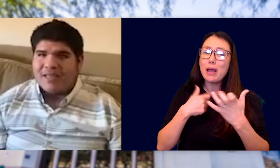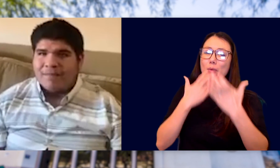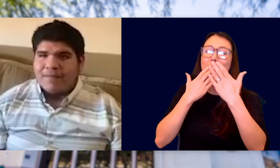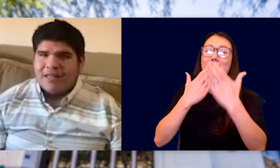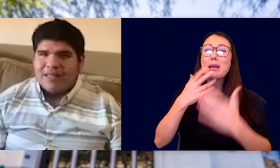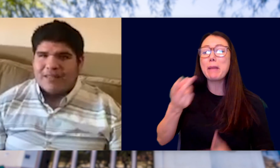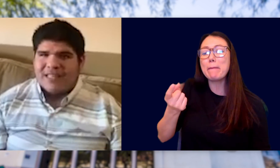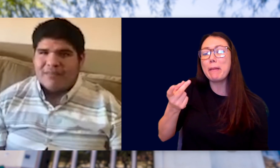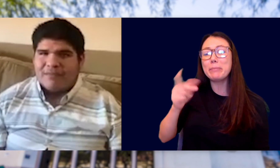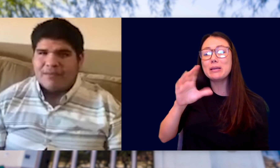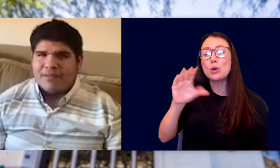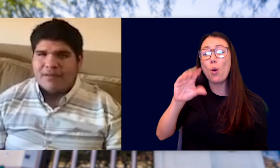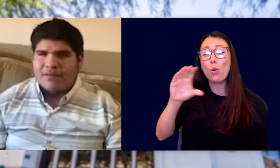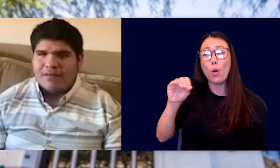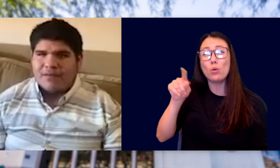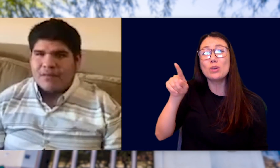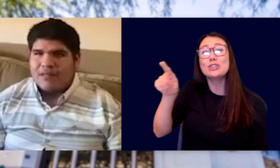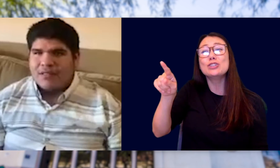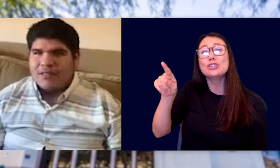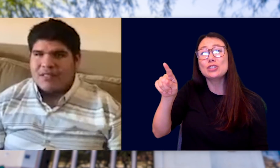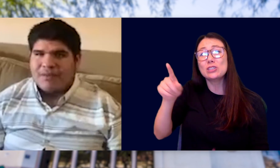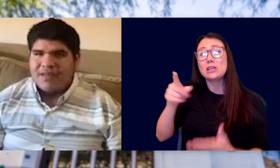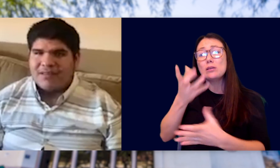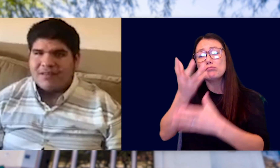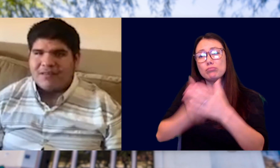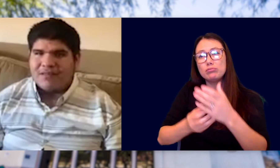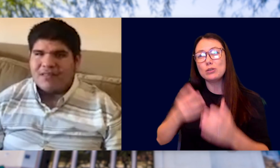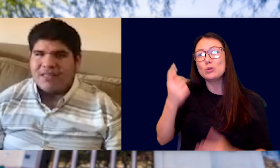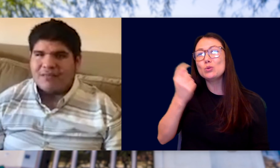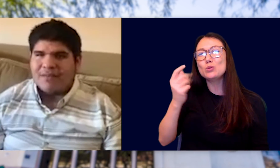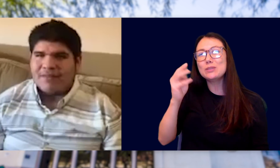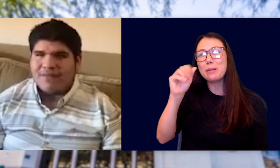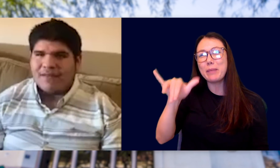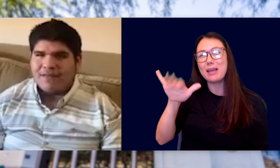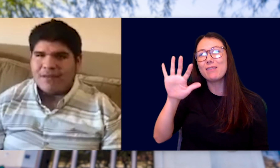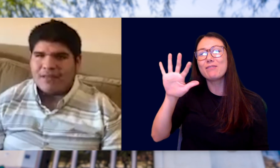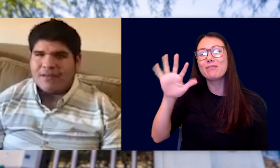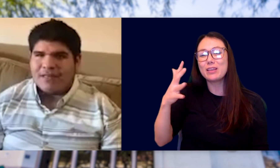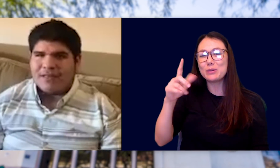I'D LIKE TO THANK MY PUPPY COCO. SHE PASSED ON TUESDAY MAY 5, 2020,